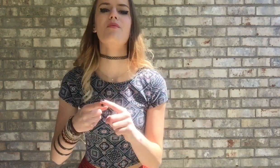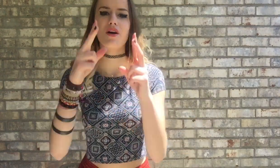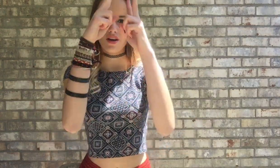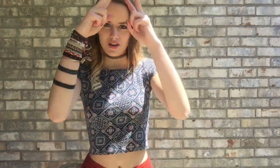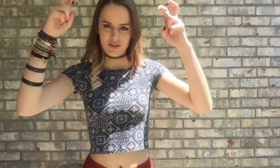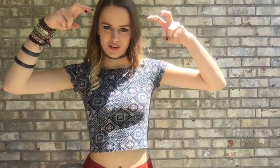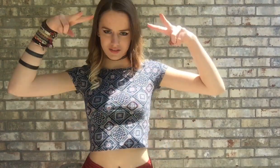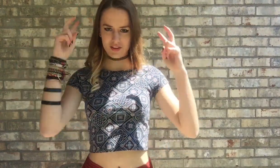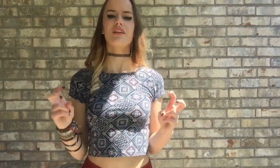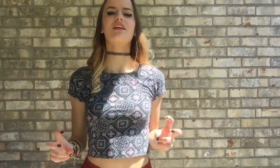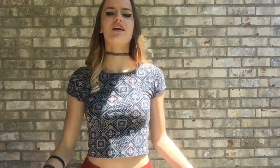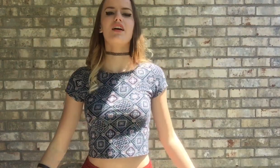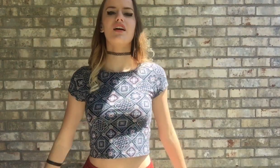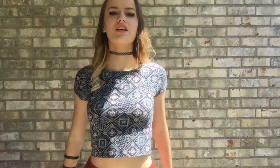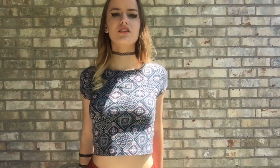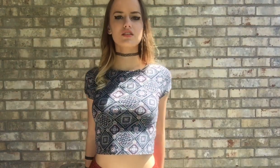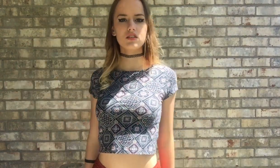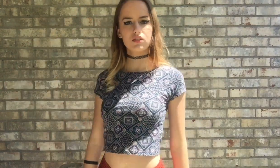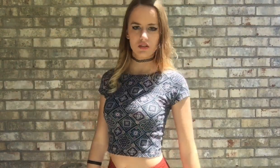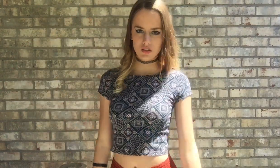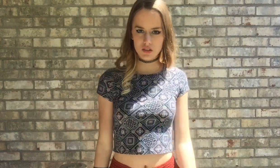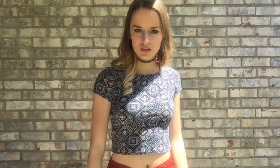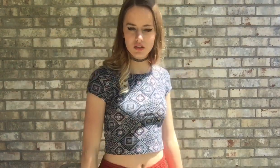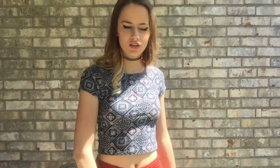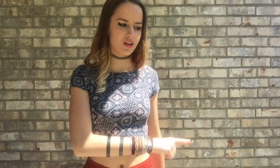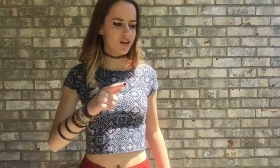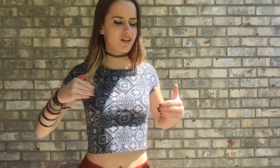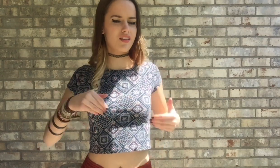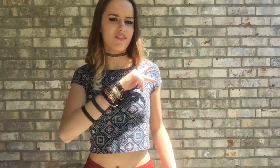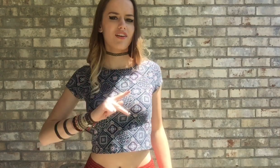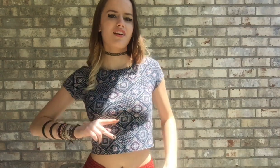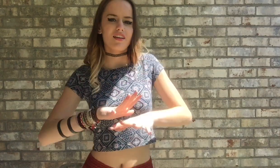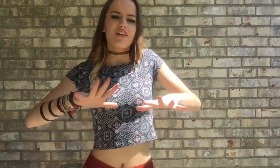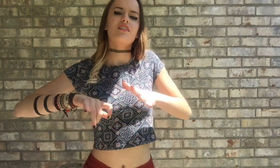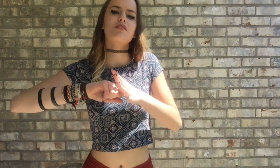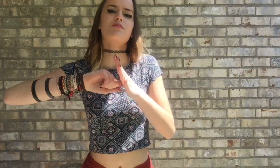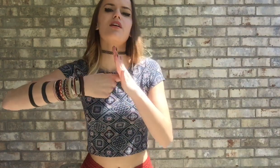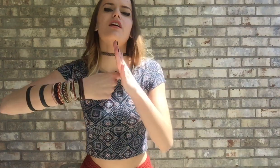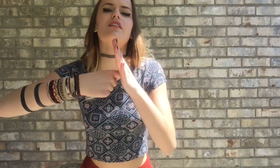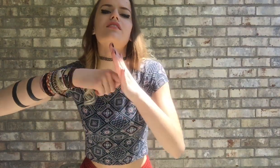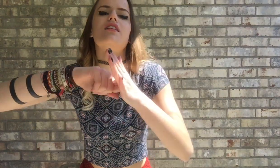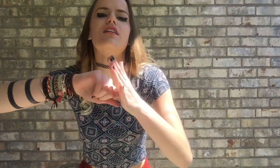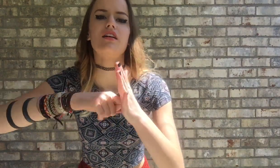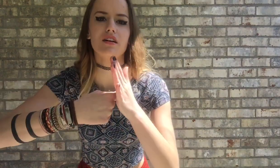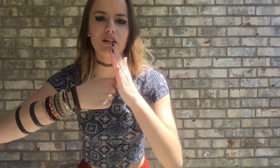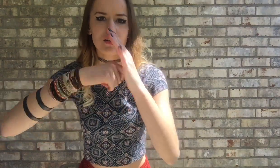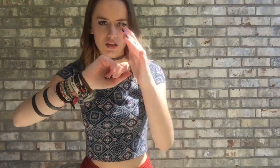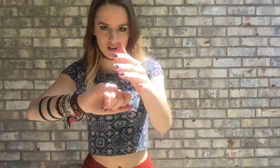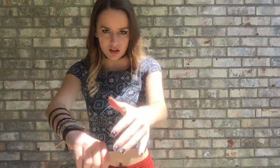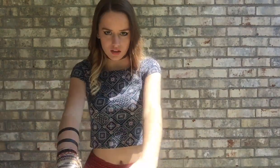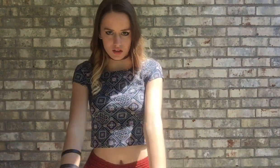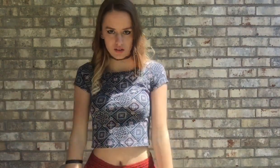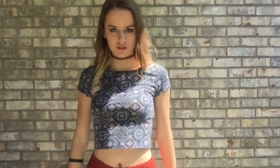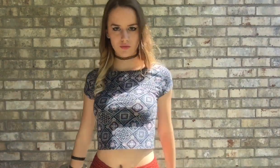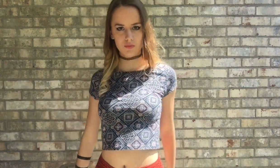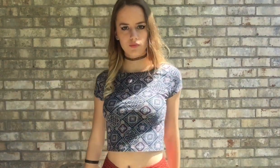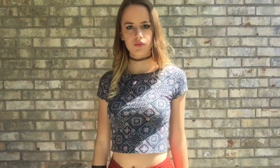I'm headed straight for the castle They've got the kingdom locked up